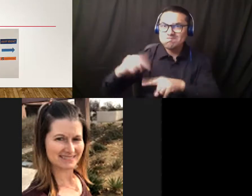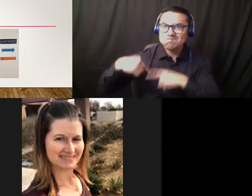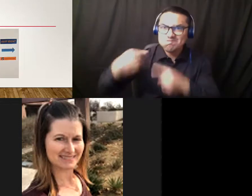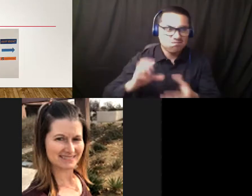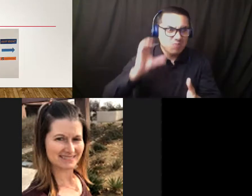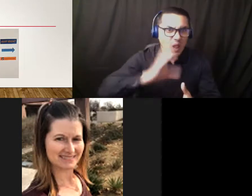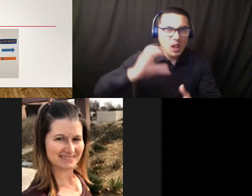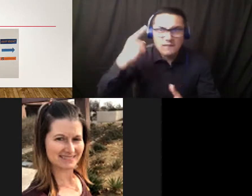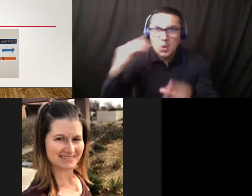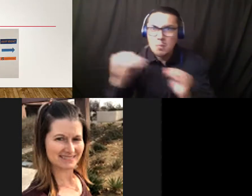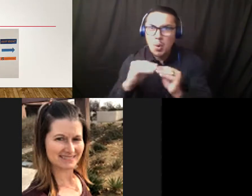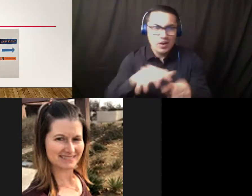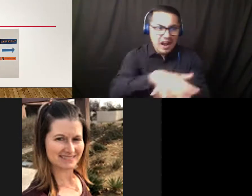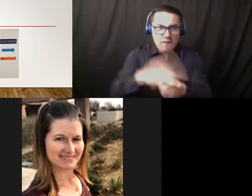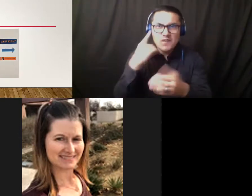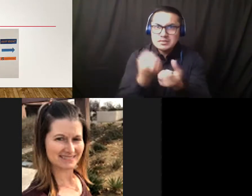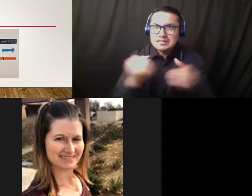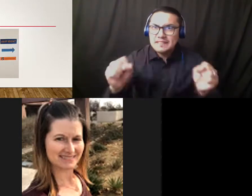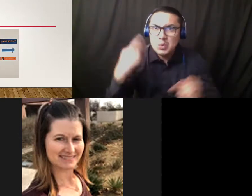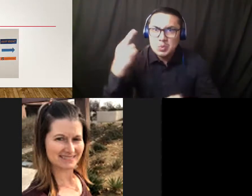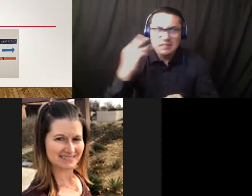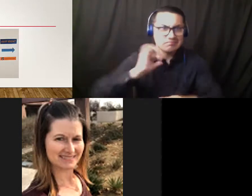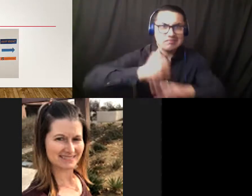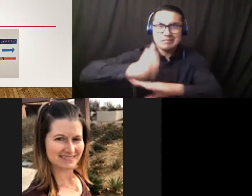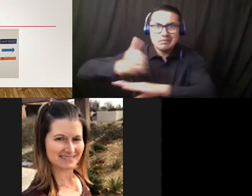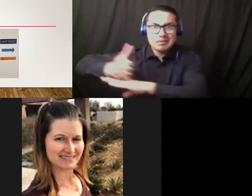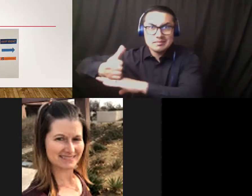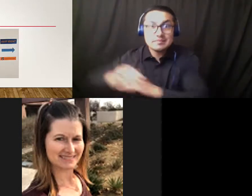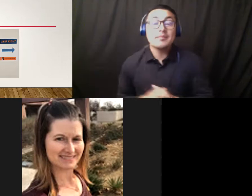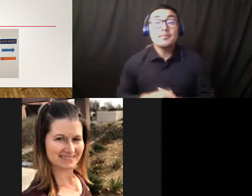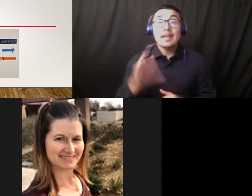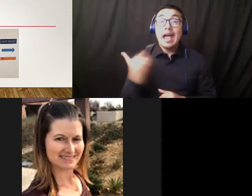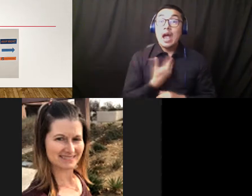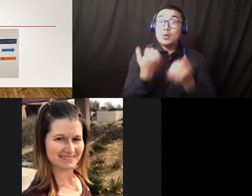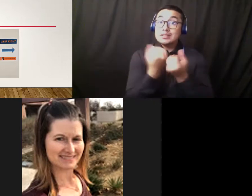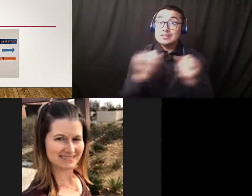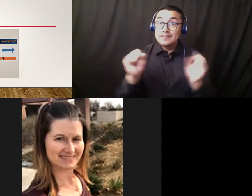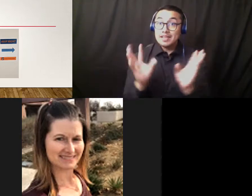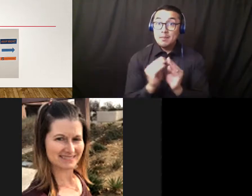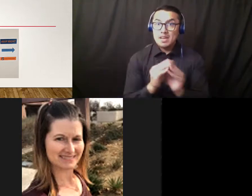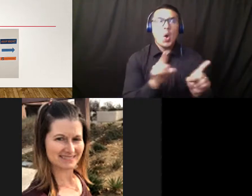The Safety Committee also embarked on a series of investigations around campus to see